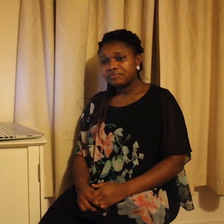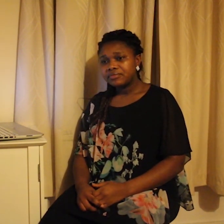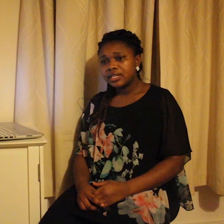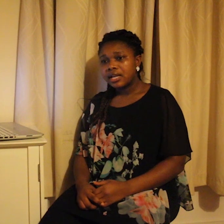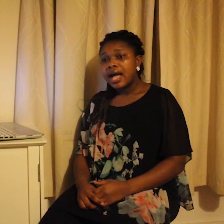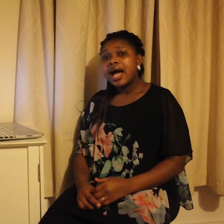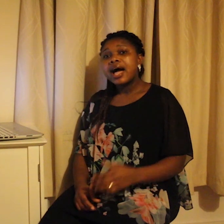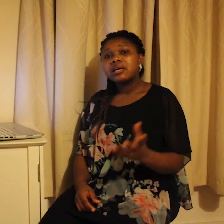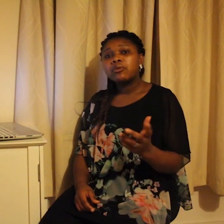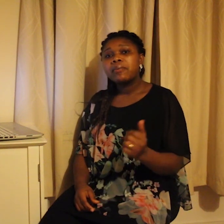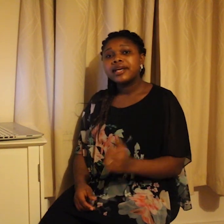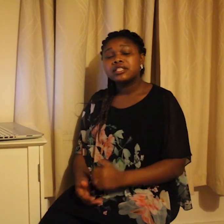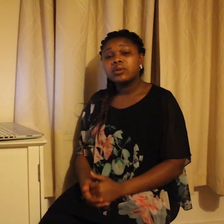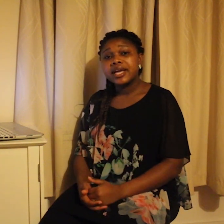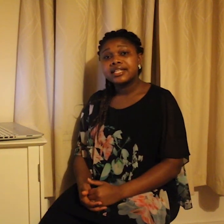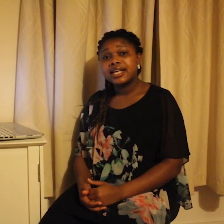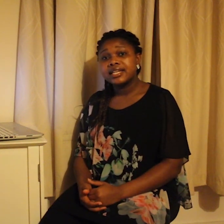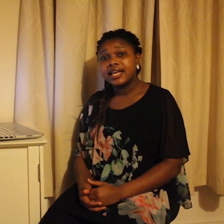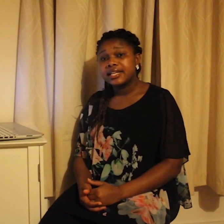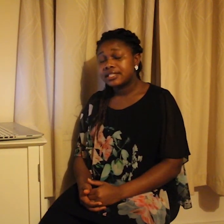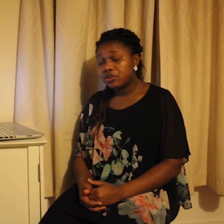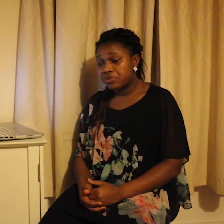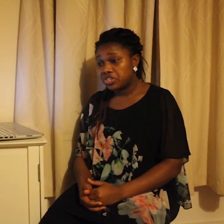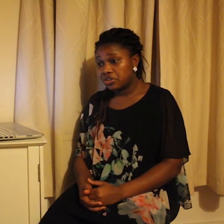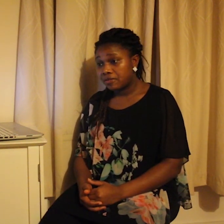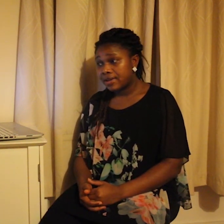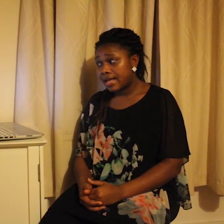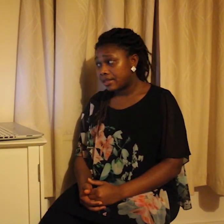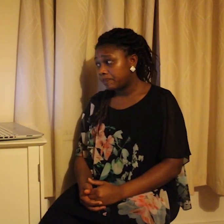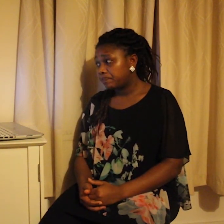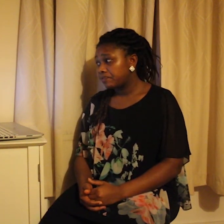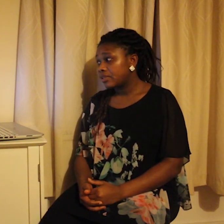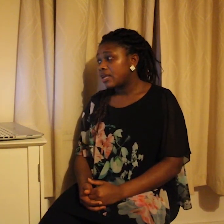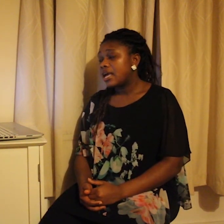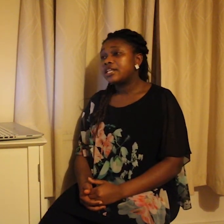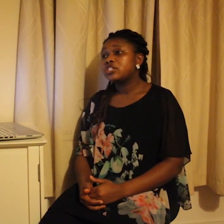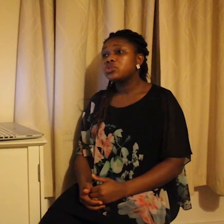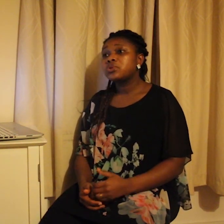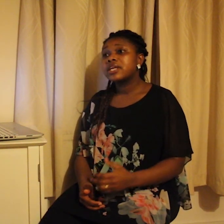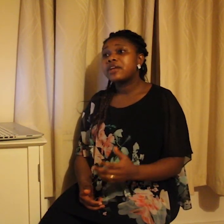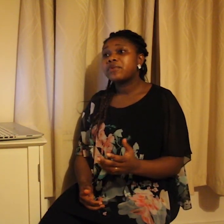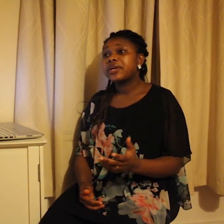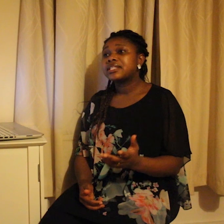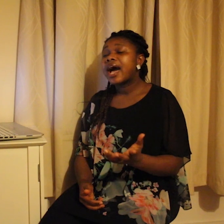Adamorobe is located in the Eastern Region of Ghana and the community is noted for the